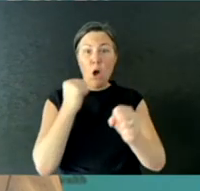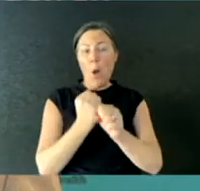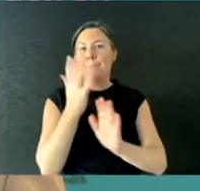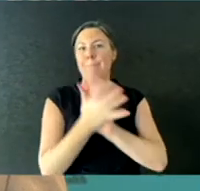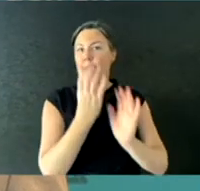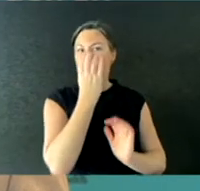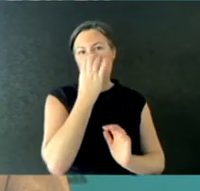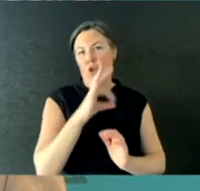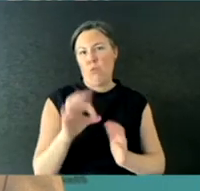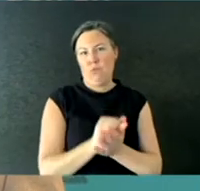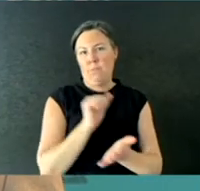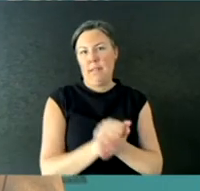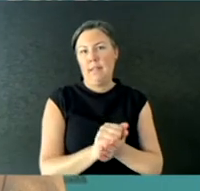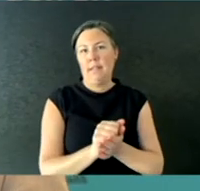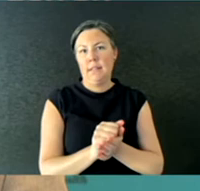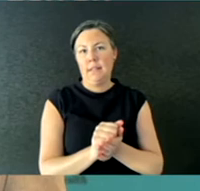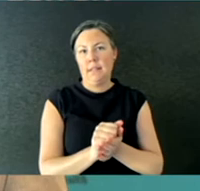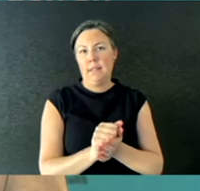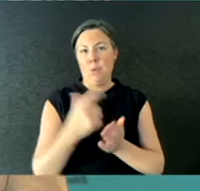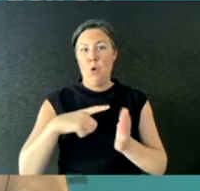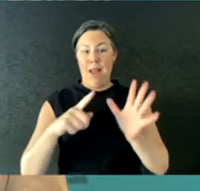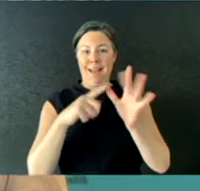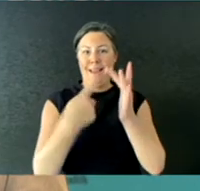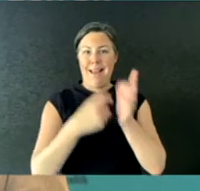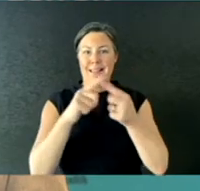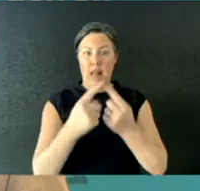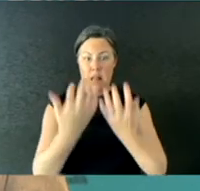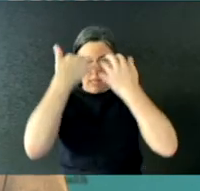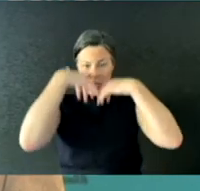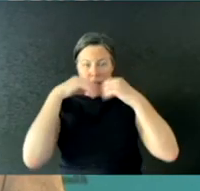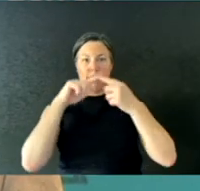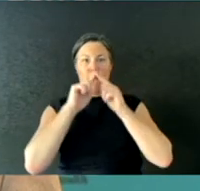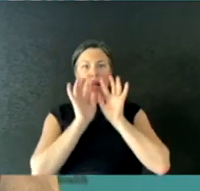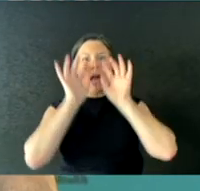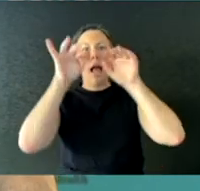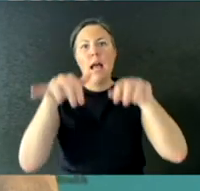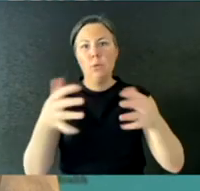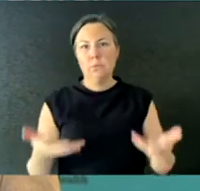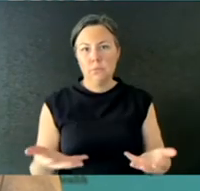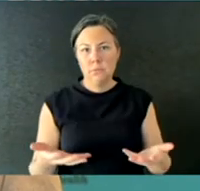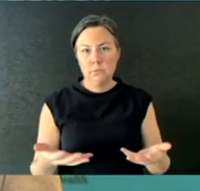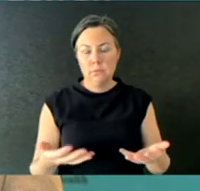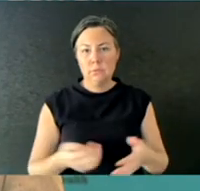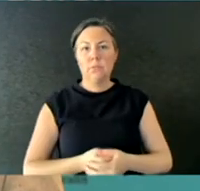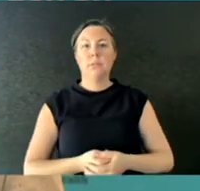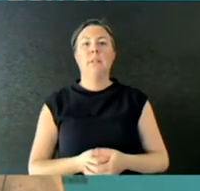a room someone's with suspect COVID-19 in Victoria or COVID-positive in Victoria at the moment.